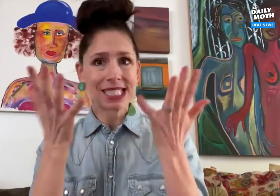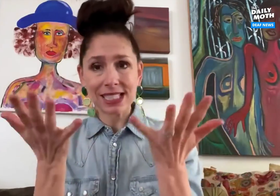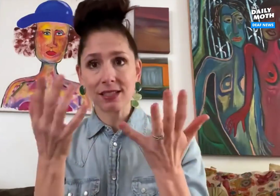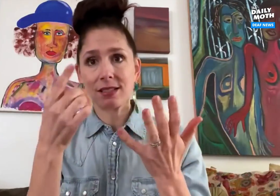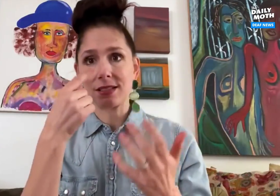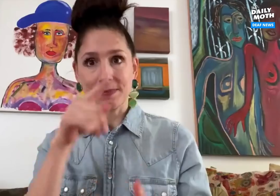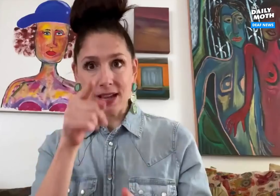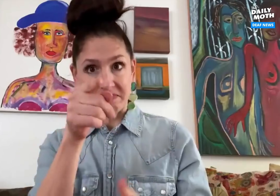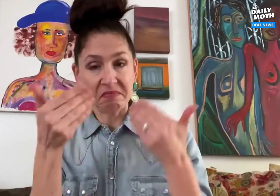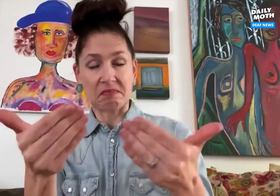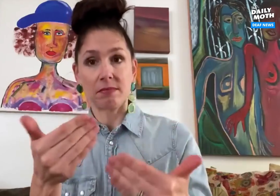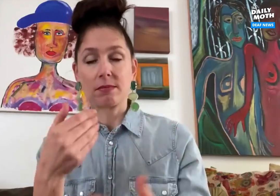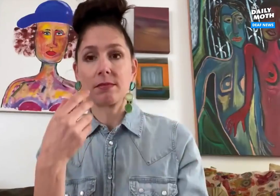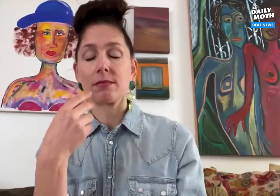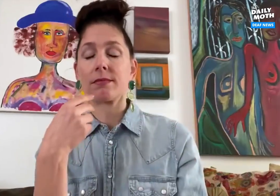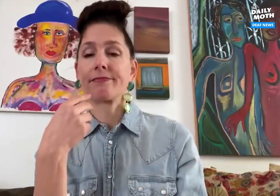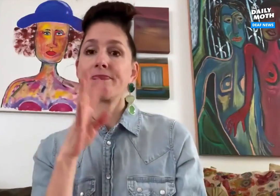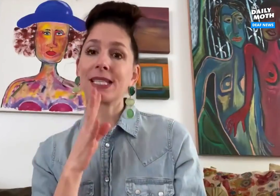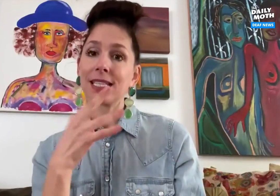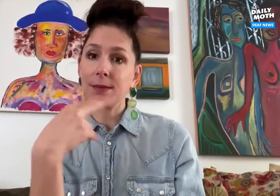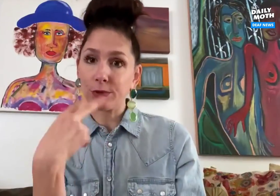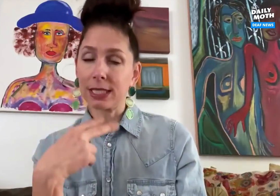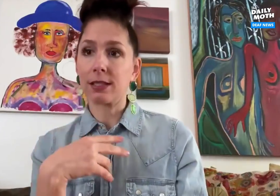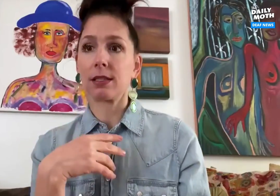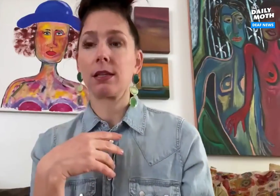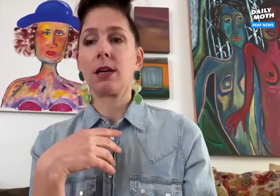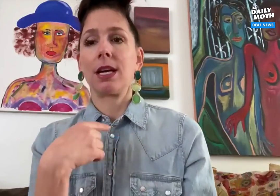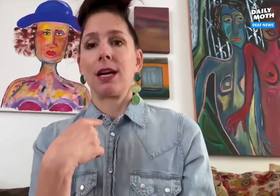they asked me if I would speak and lipread.